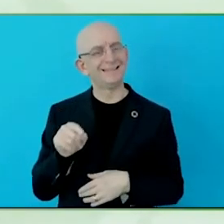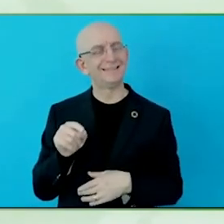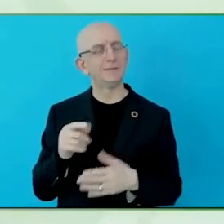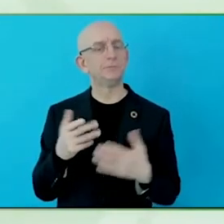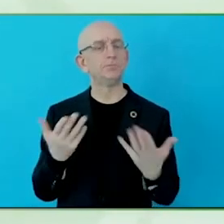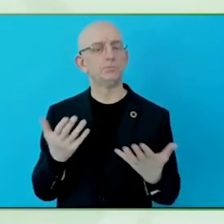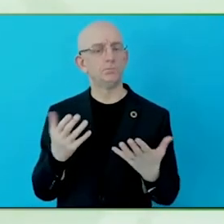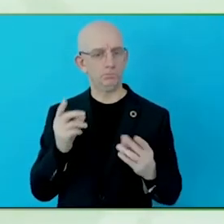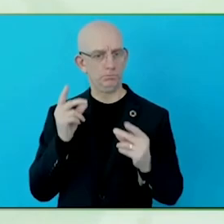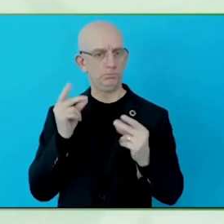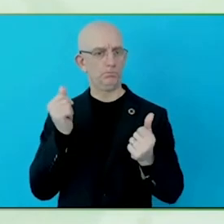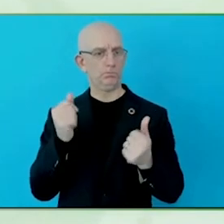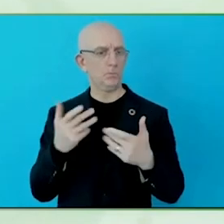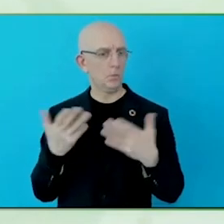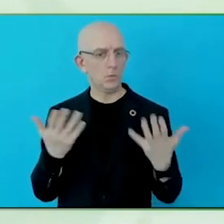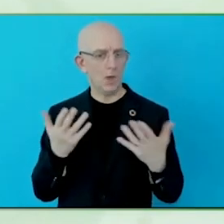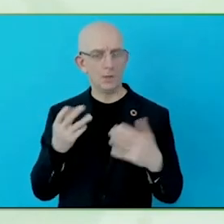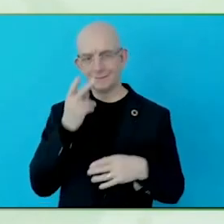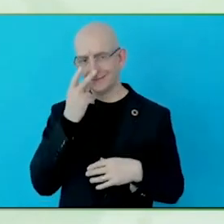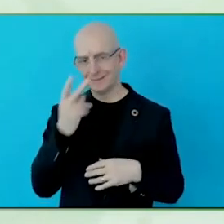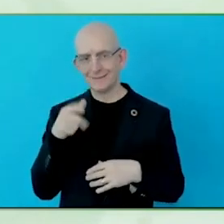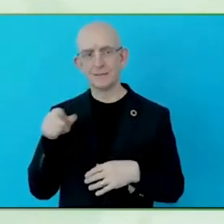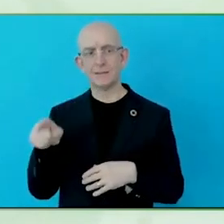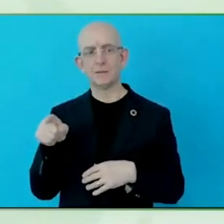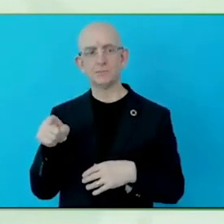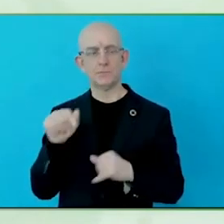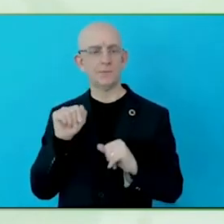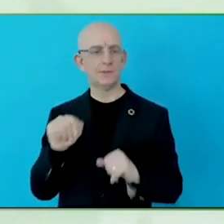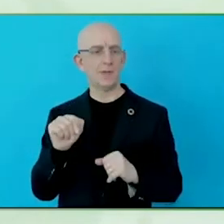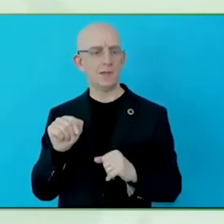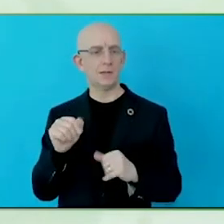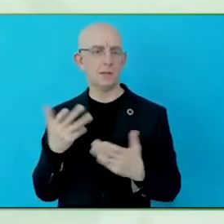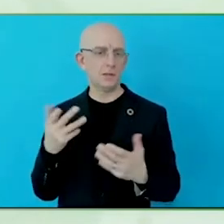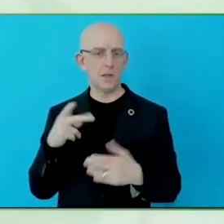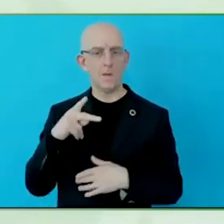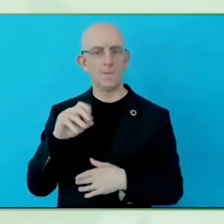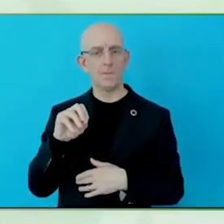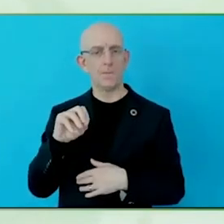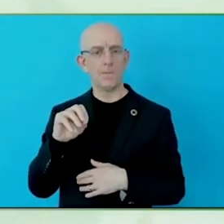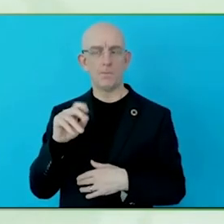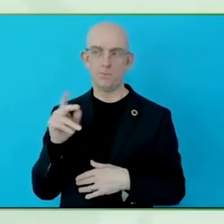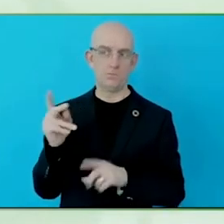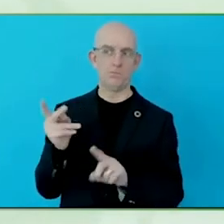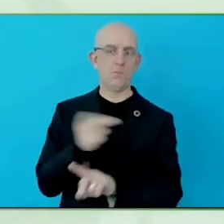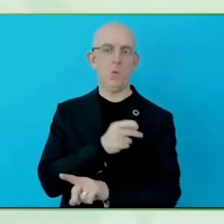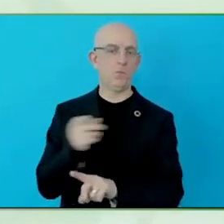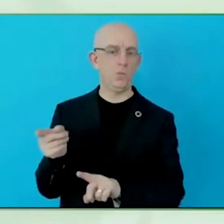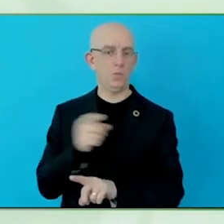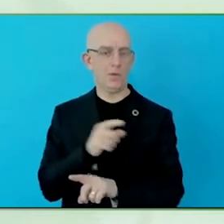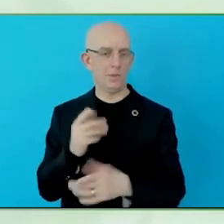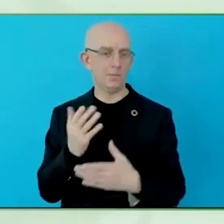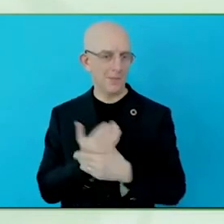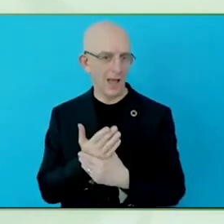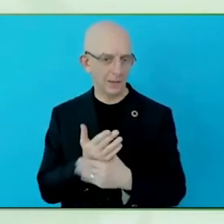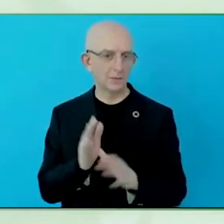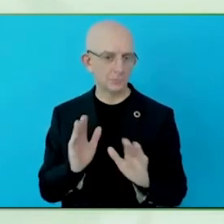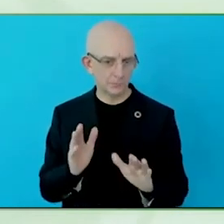discussion instead, the first topic is financial independence. What can banks improve?